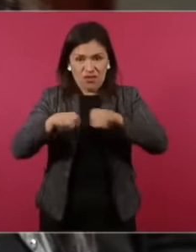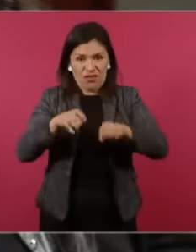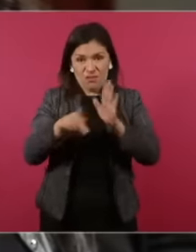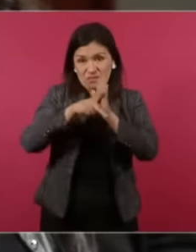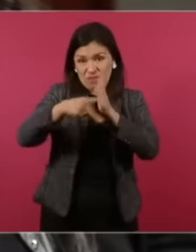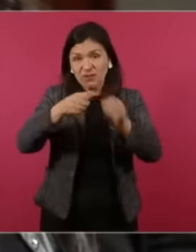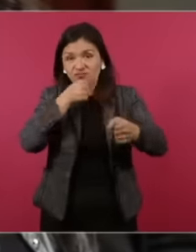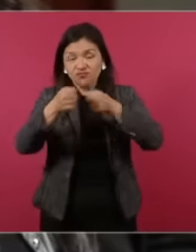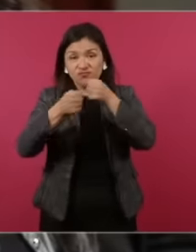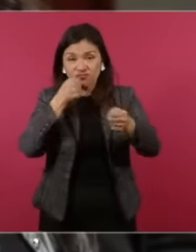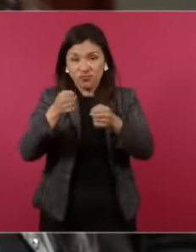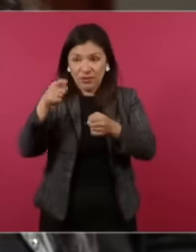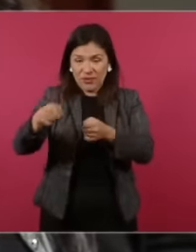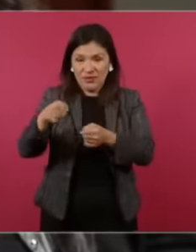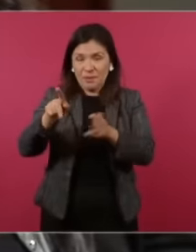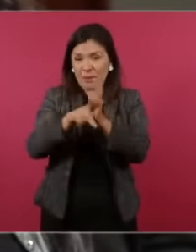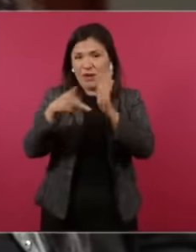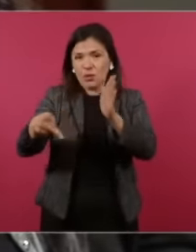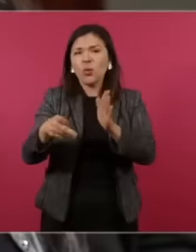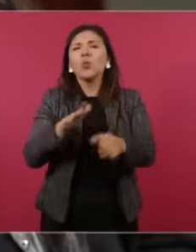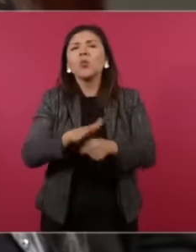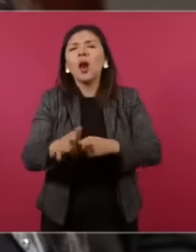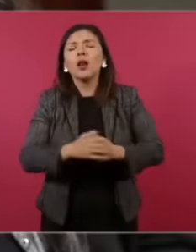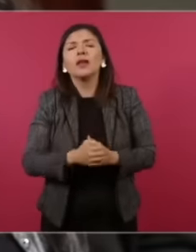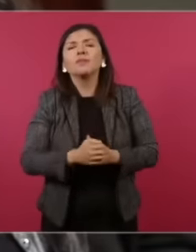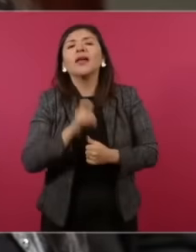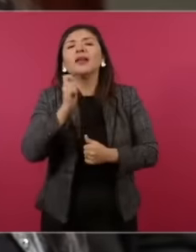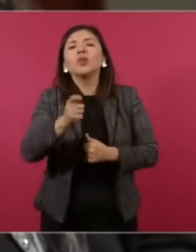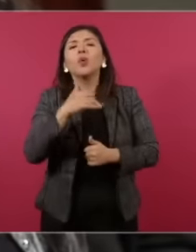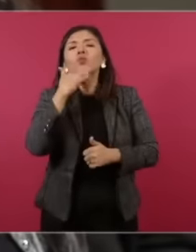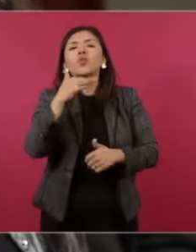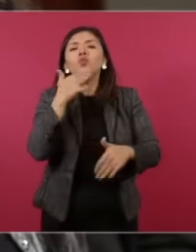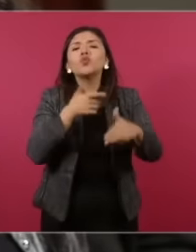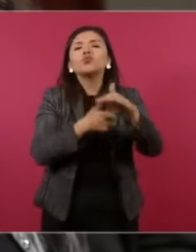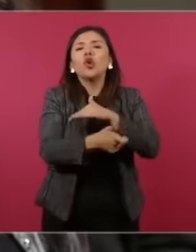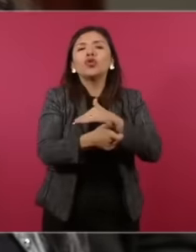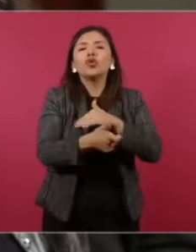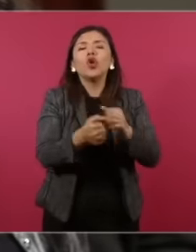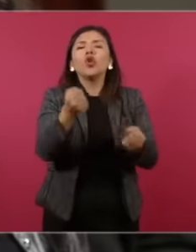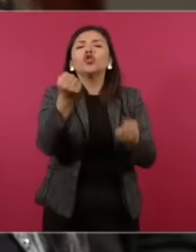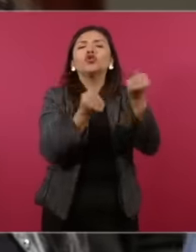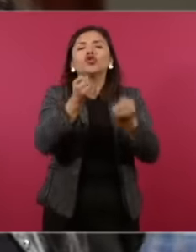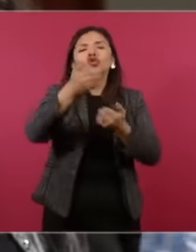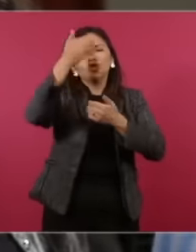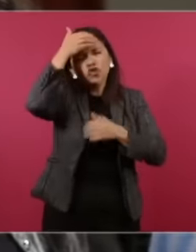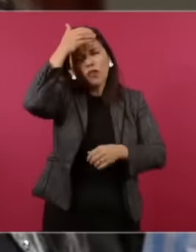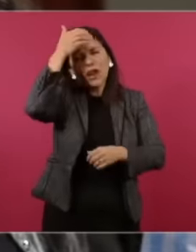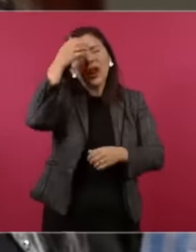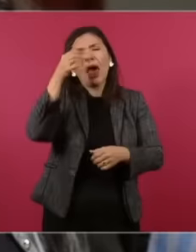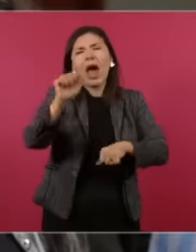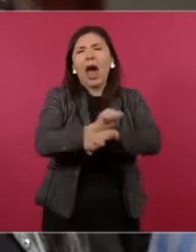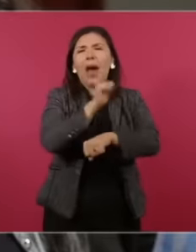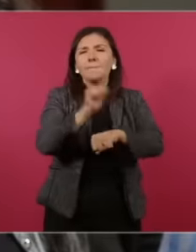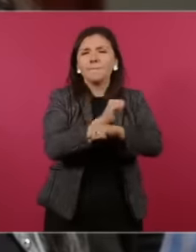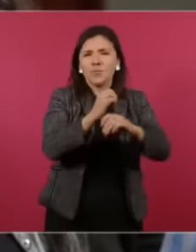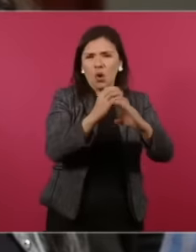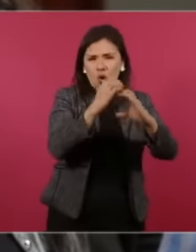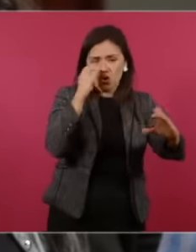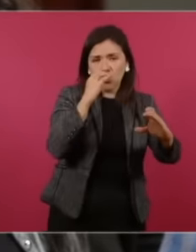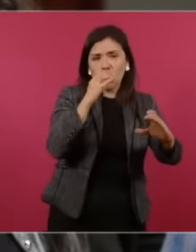published in El Imparcial an act of corruption between a driver of a truck and a police officer, the